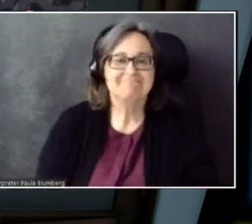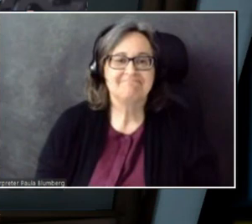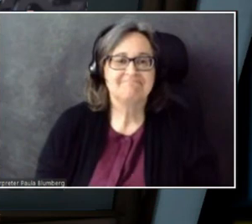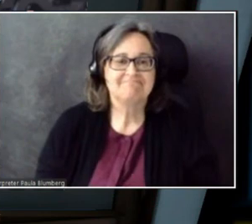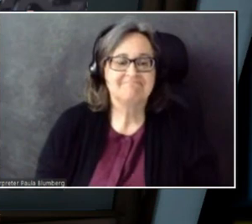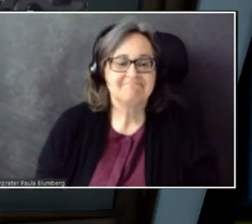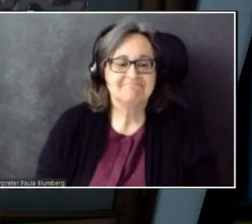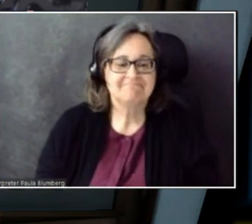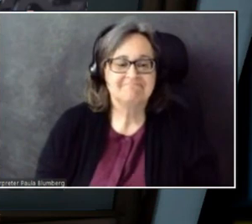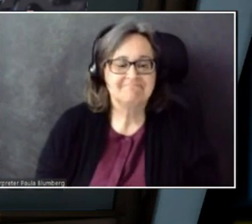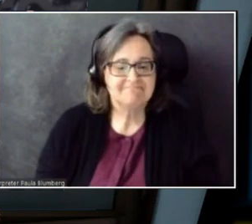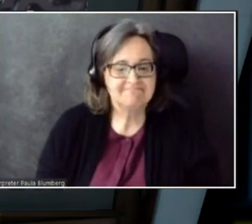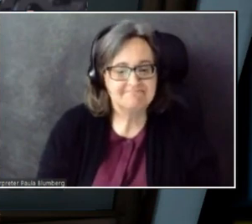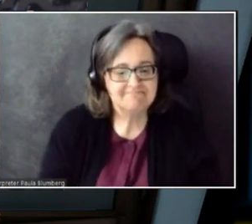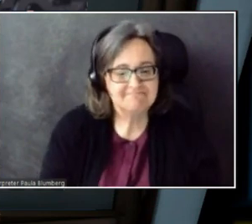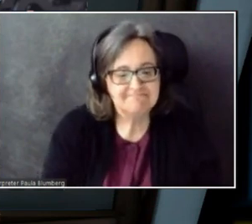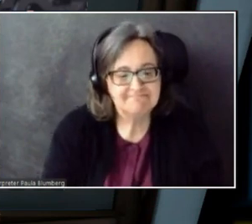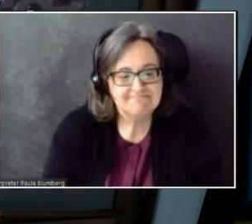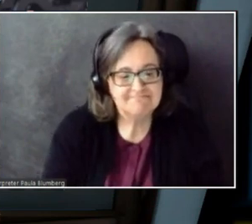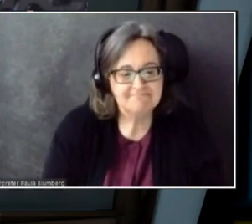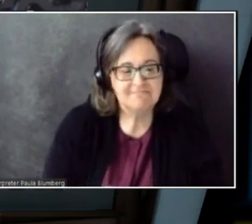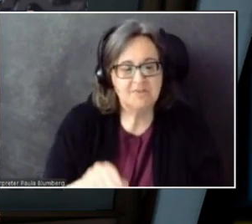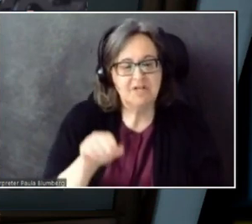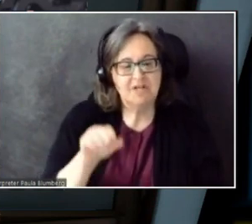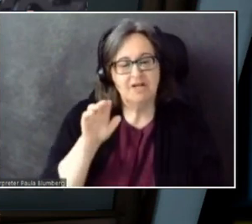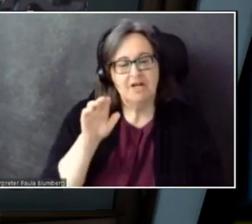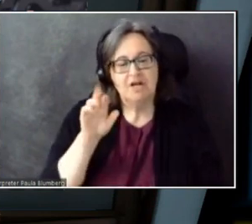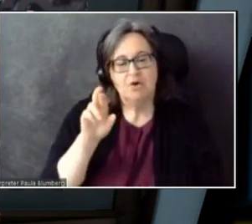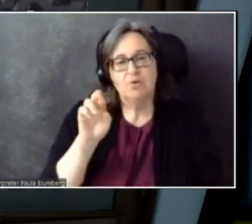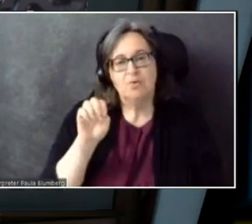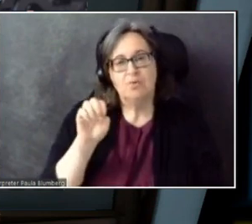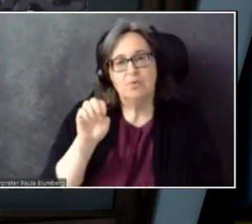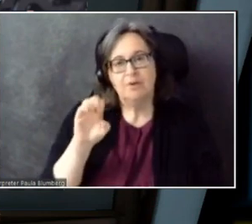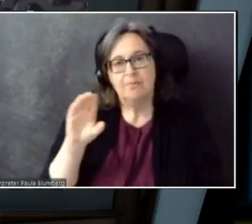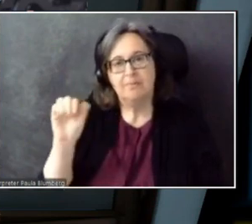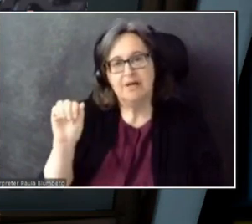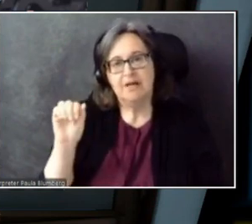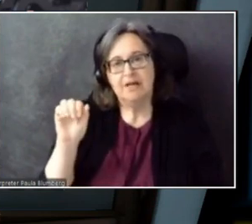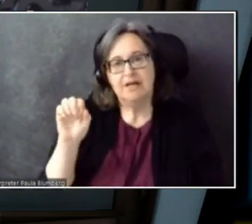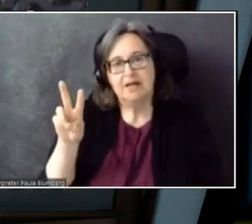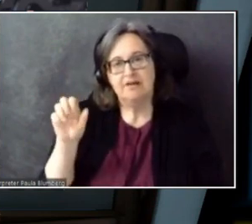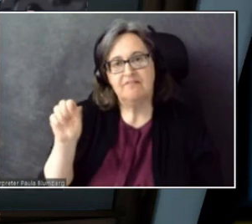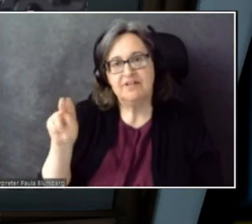And then from Rebecca Evans, she said: Thank you for your response. This feature is incredible.